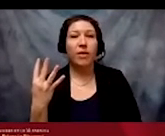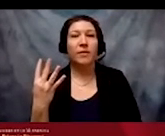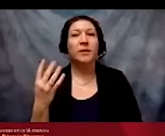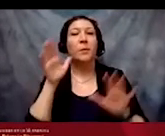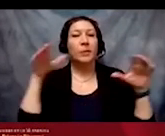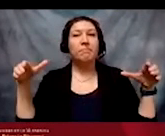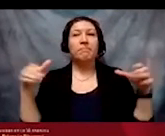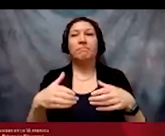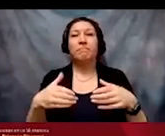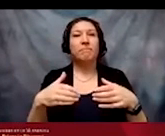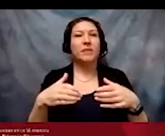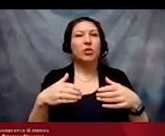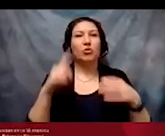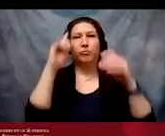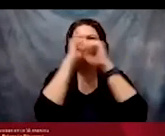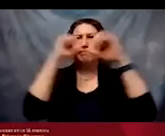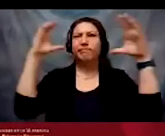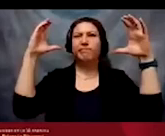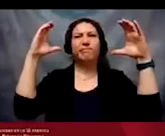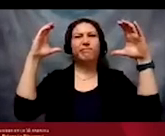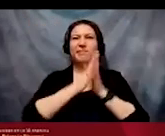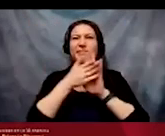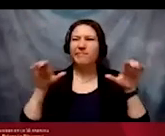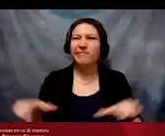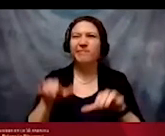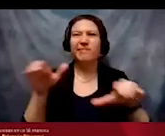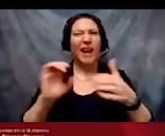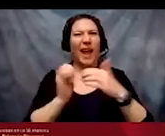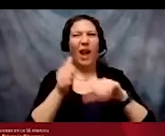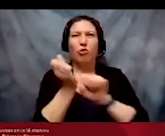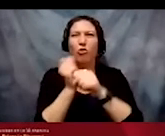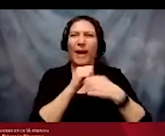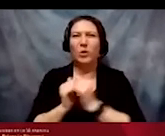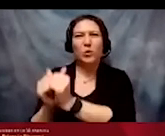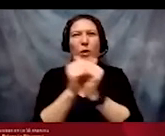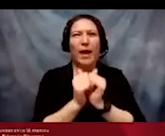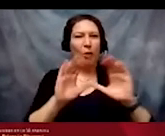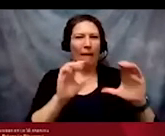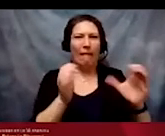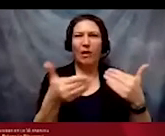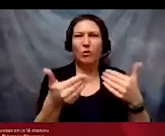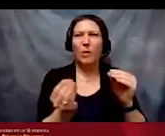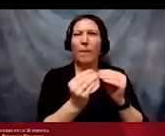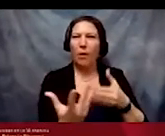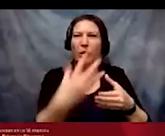will take action to co-create more inclusive classrooms, campuses